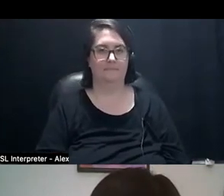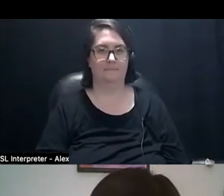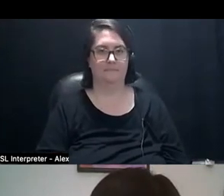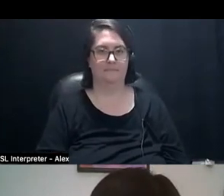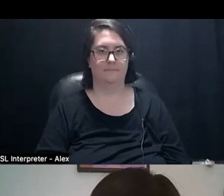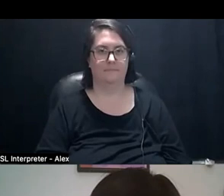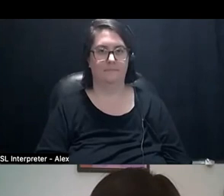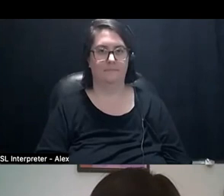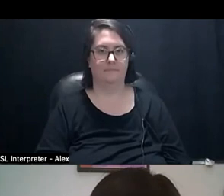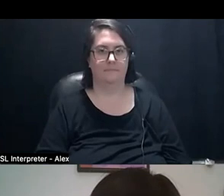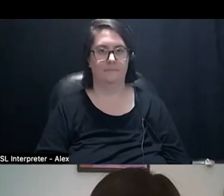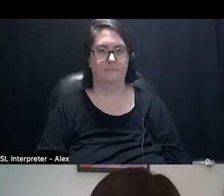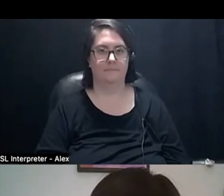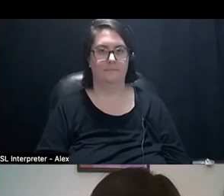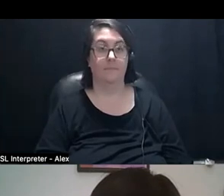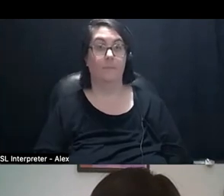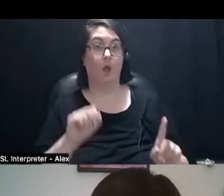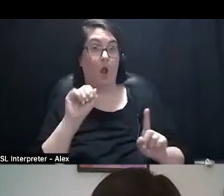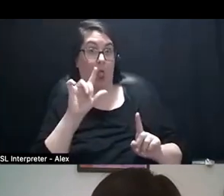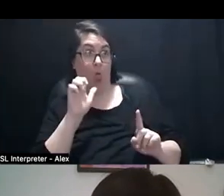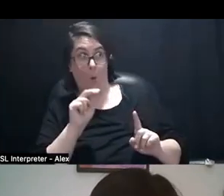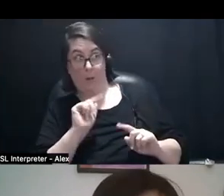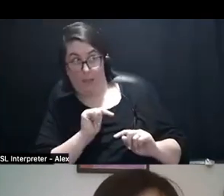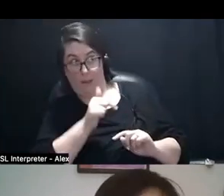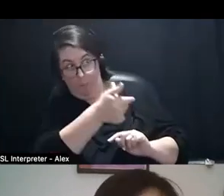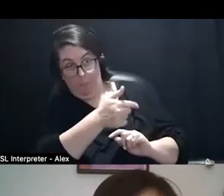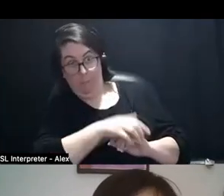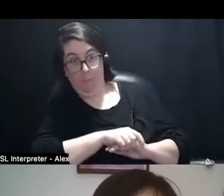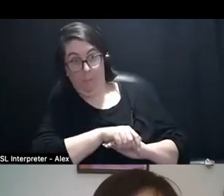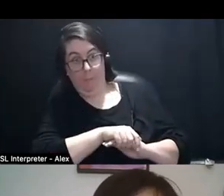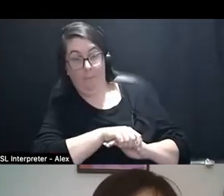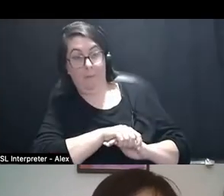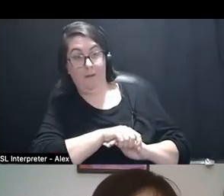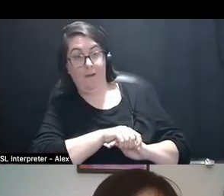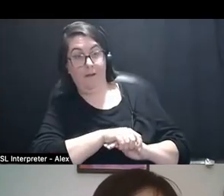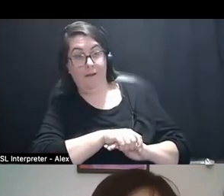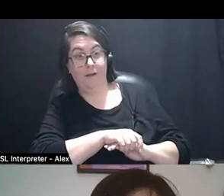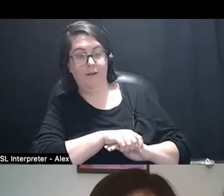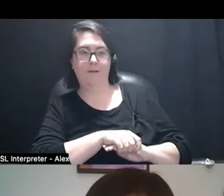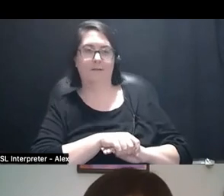Logan do you have anything to share? *laughs*